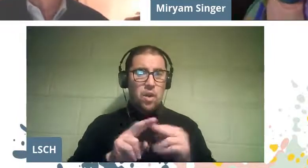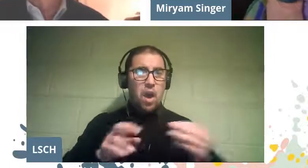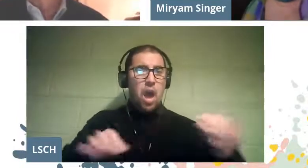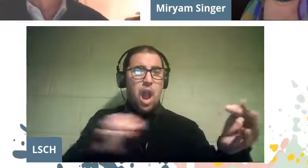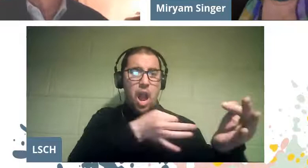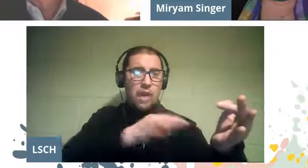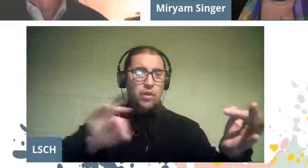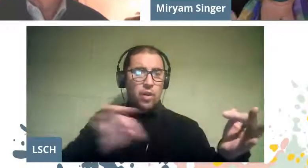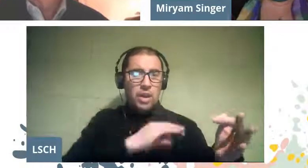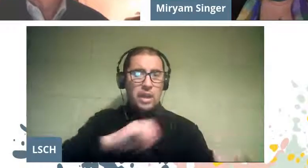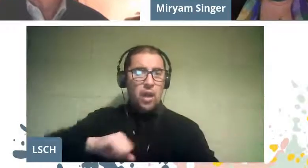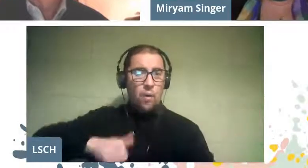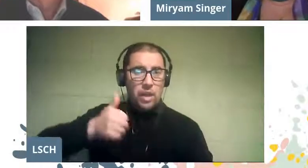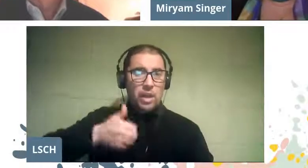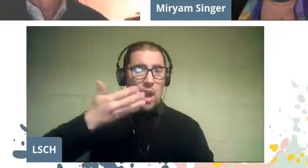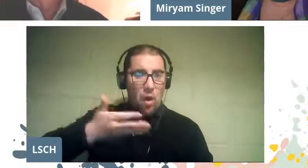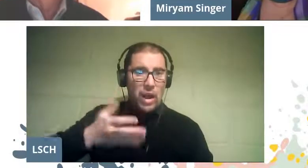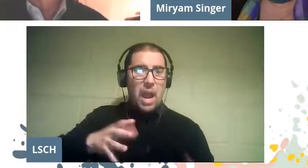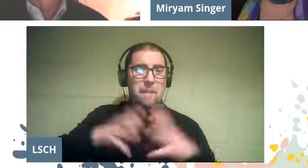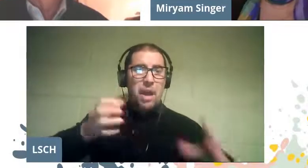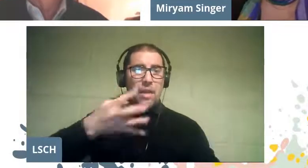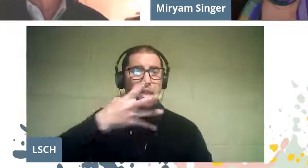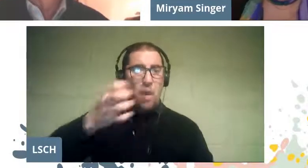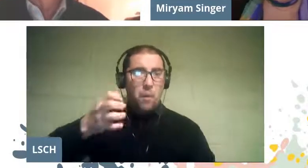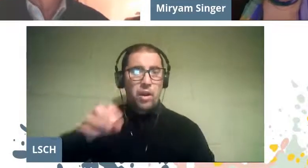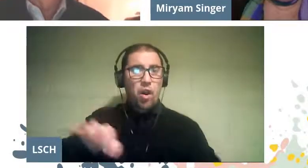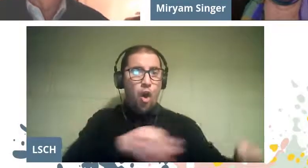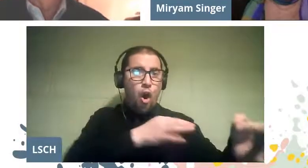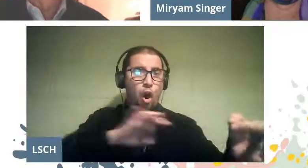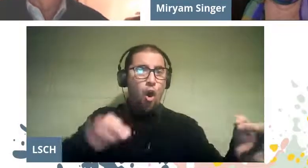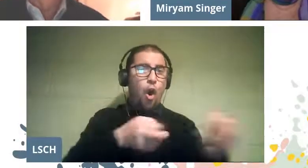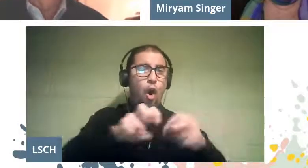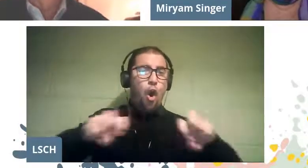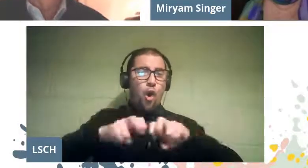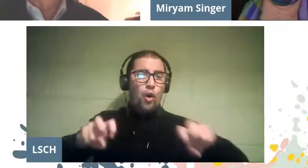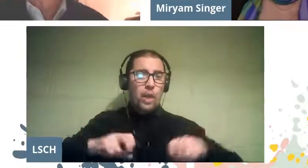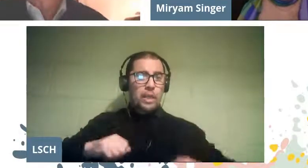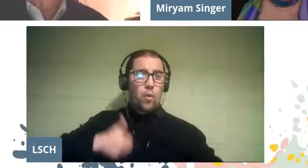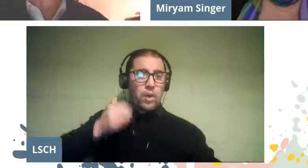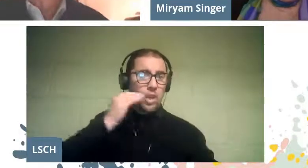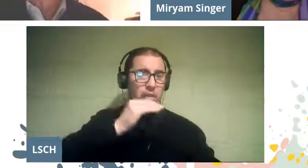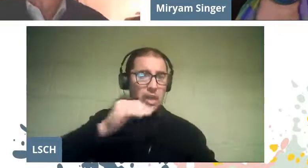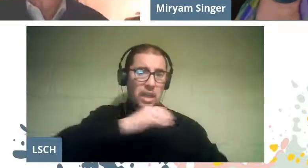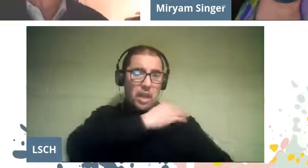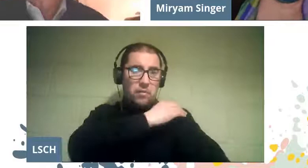and today there are more than 400 youth and children's orchestras in the country.